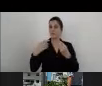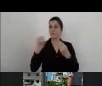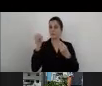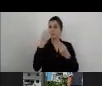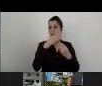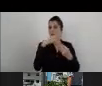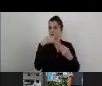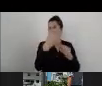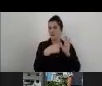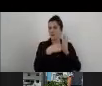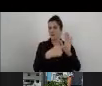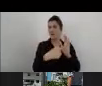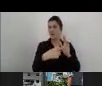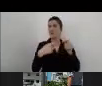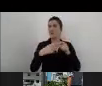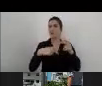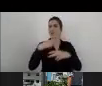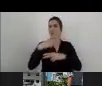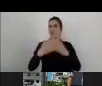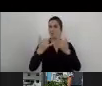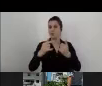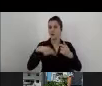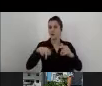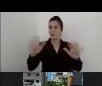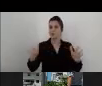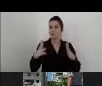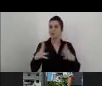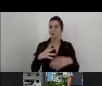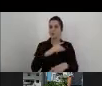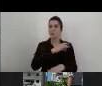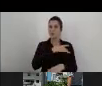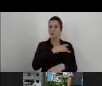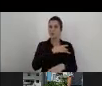we are promoting now with the Chile, is the matter of customization.